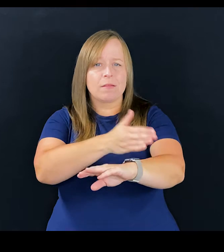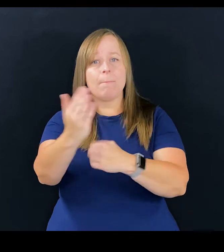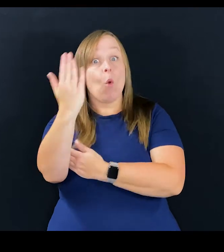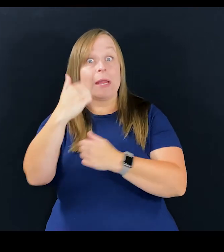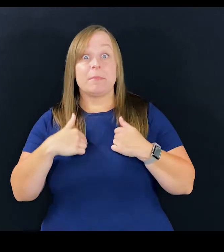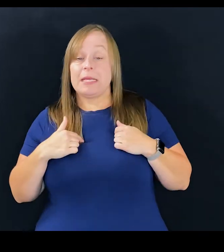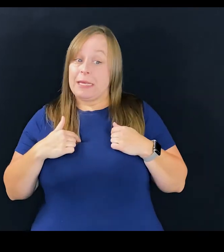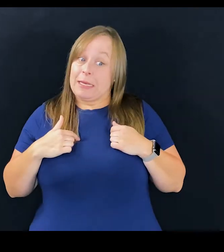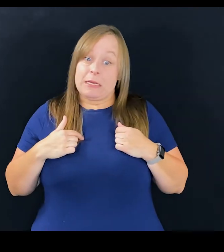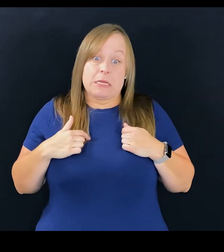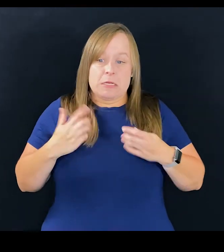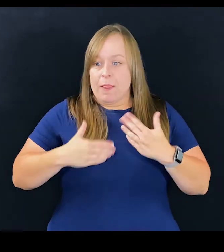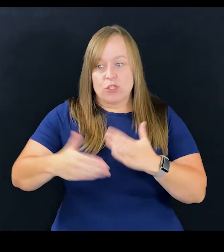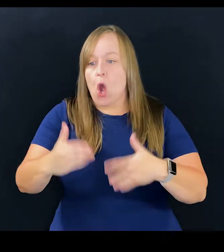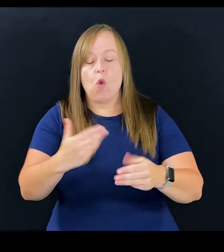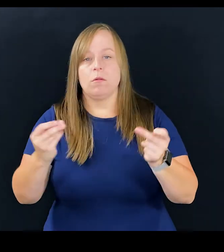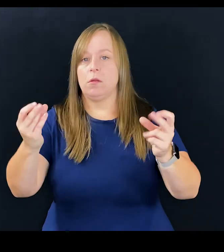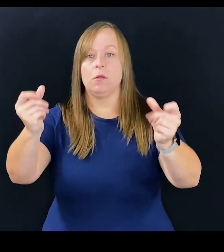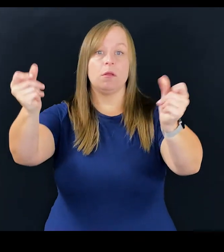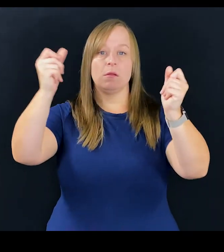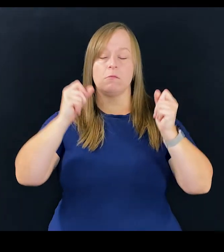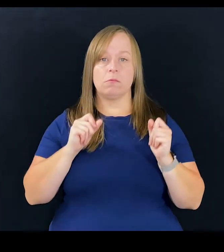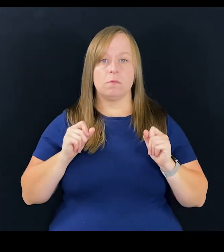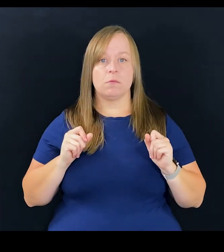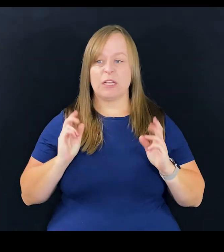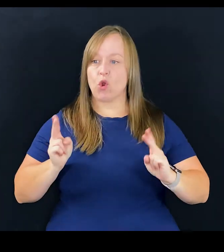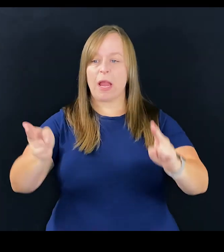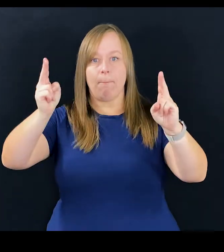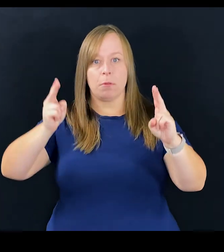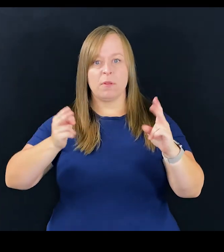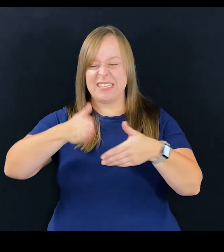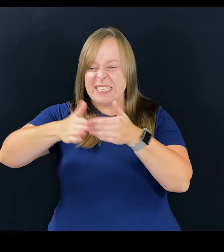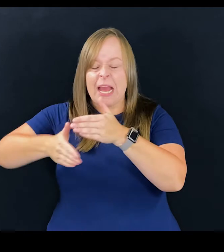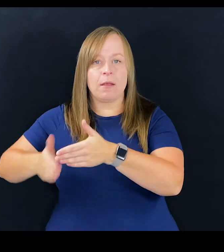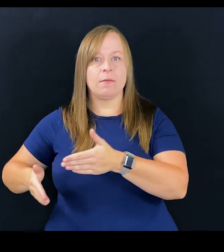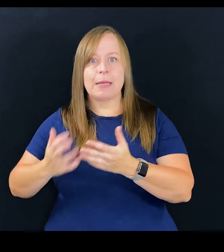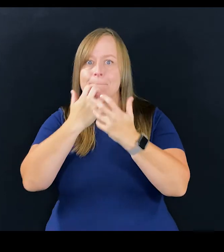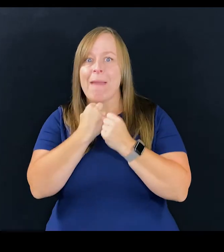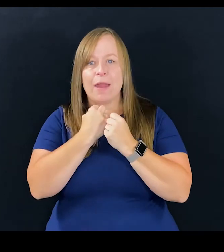The morning is let's go, let's hurry up and get stuff done because it matters